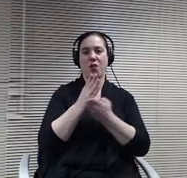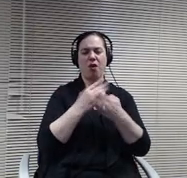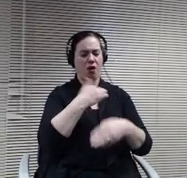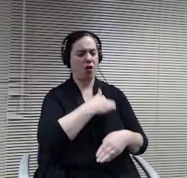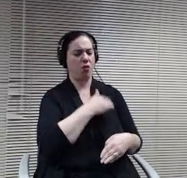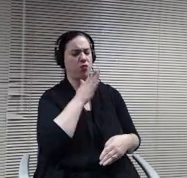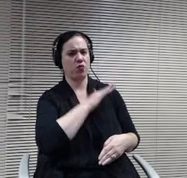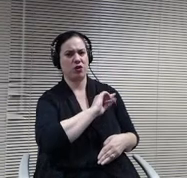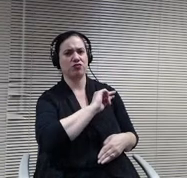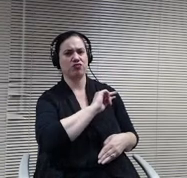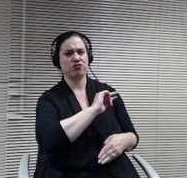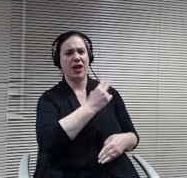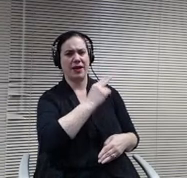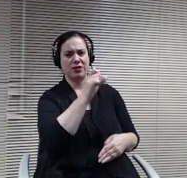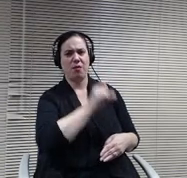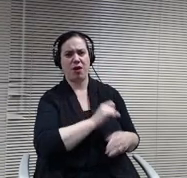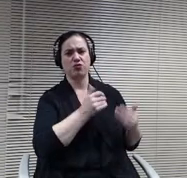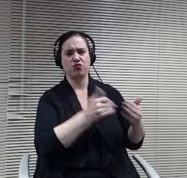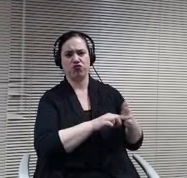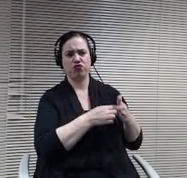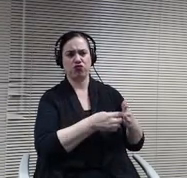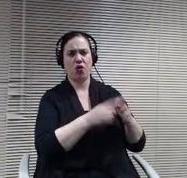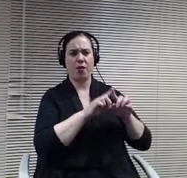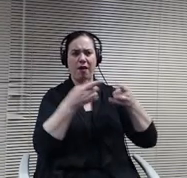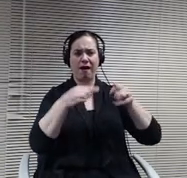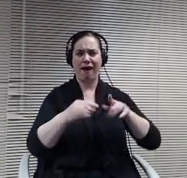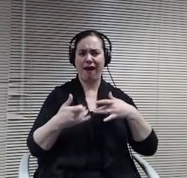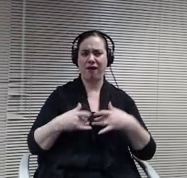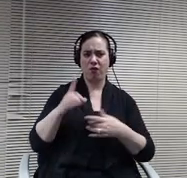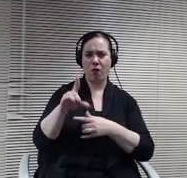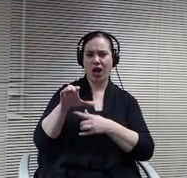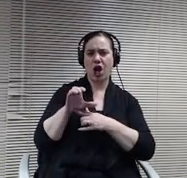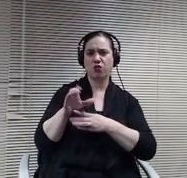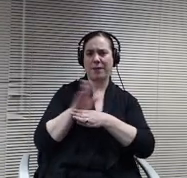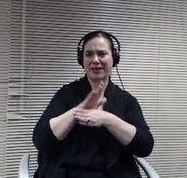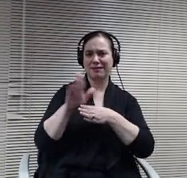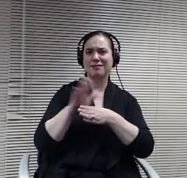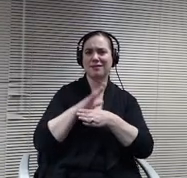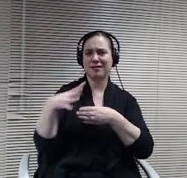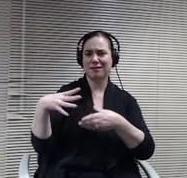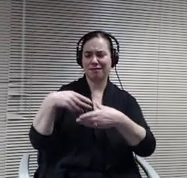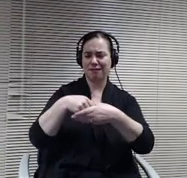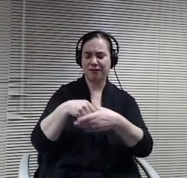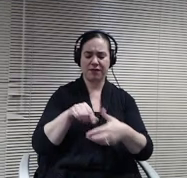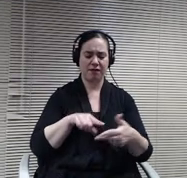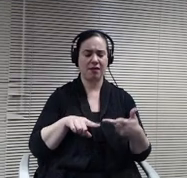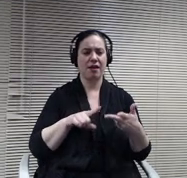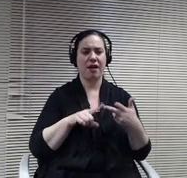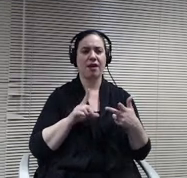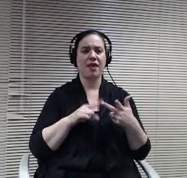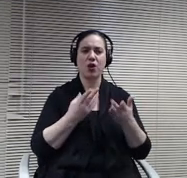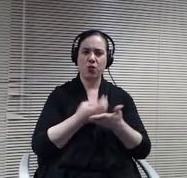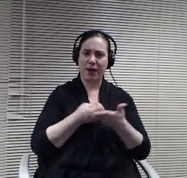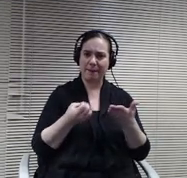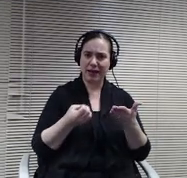involved again the equipment that staff need is practical and helps really needed help. Staff with the professional training